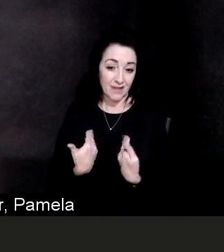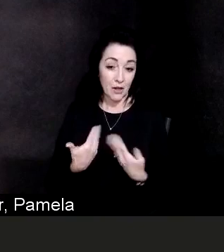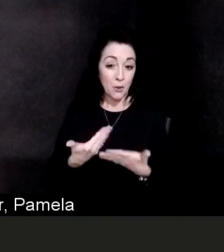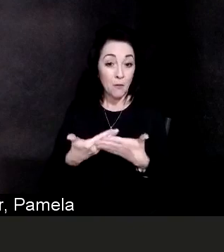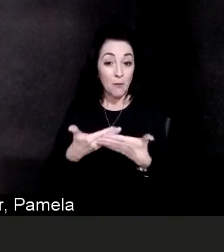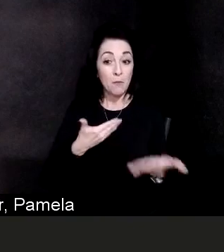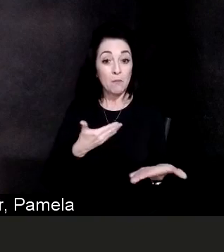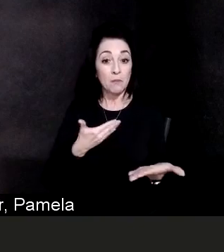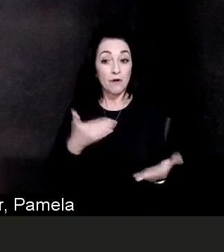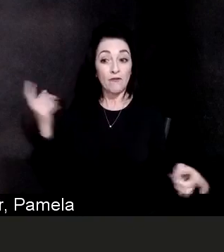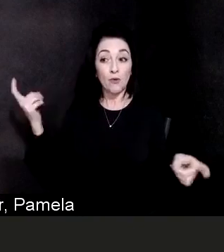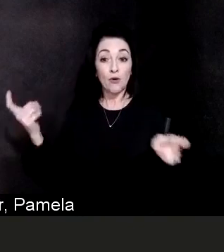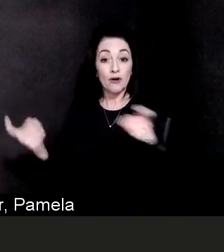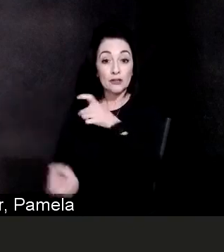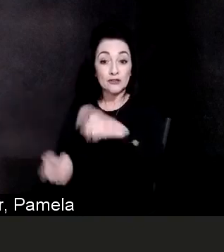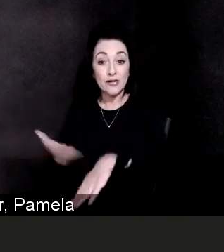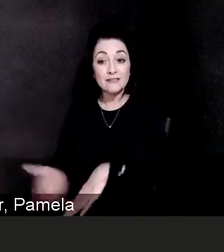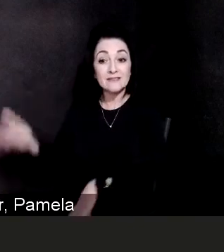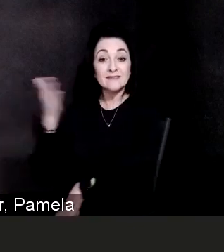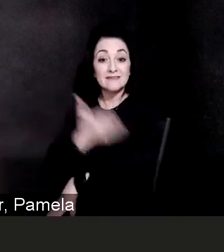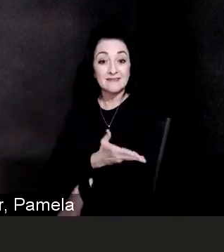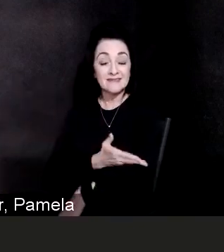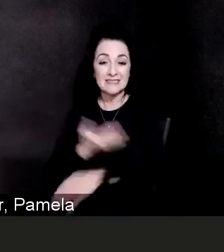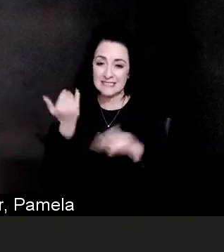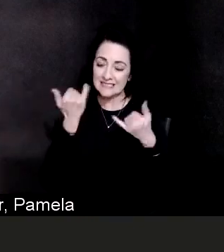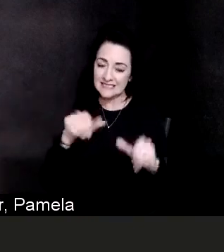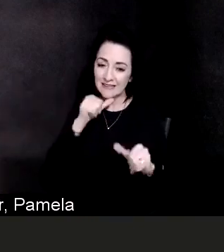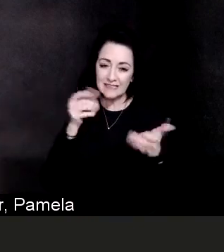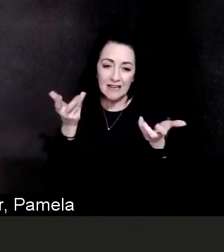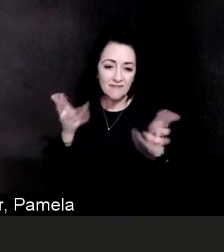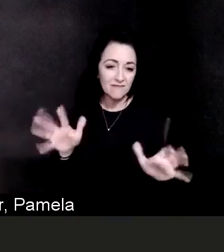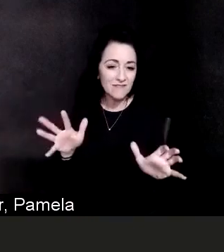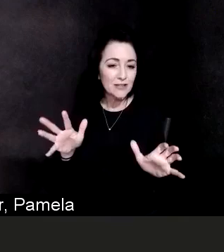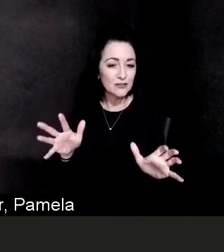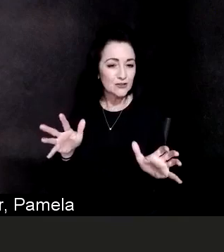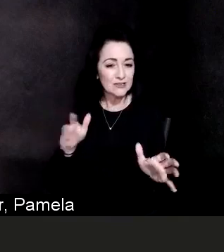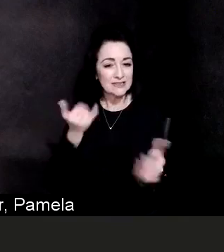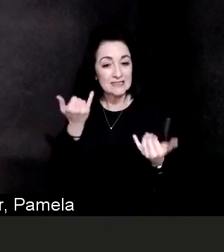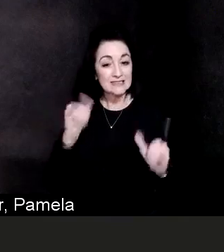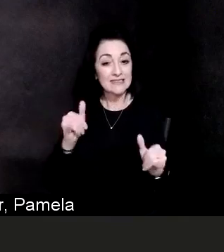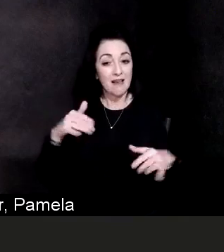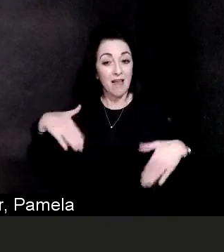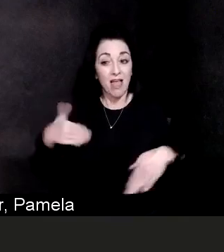The last thing I'll talk about is hope. So, you know, I was looking at my calendar and next week